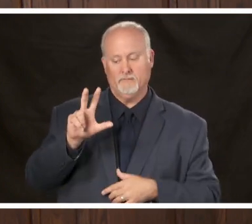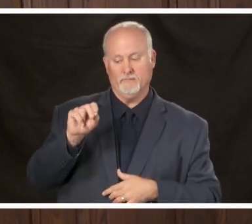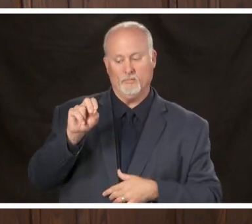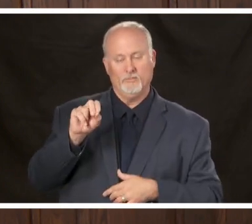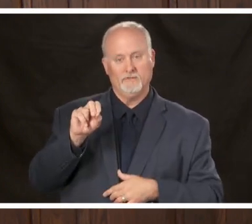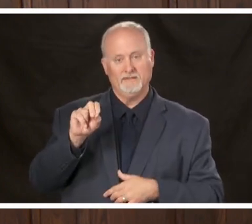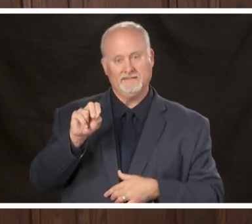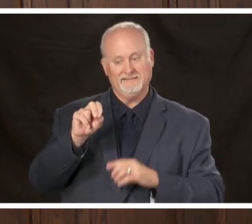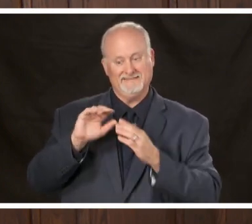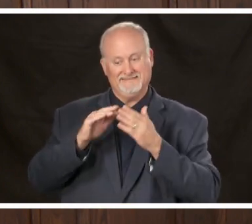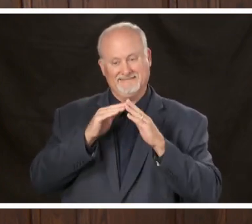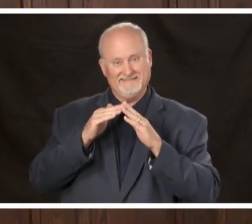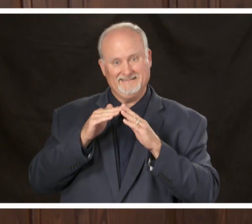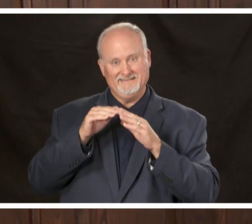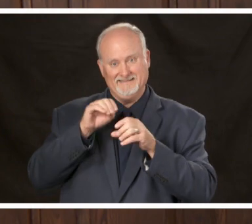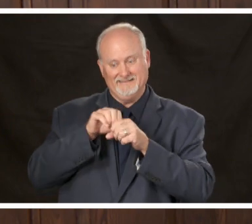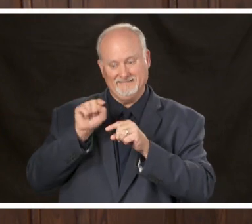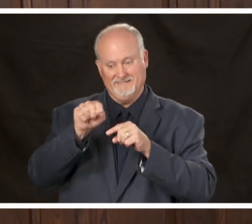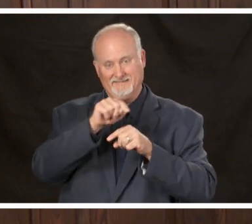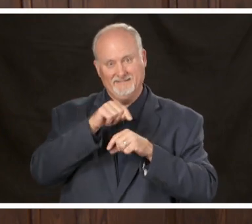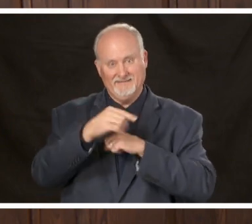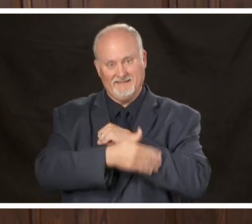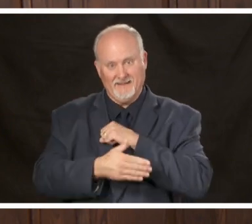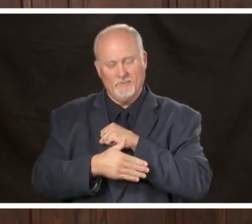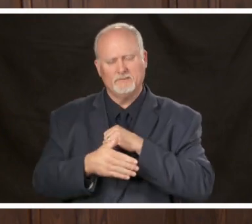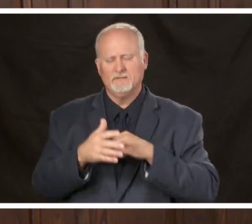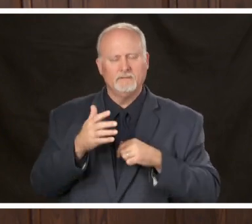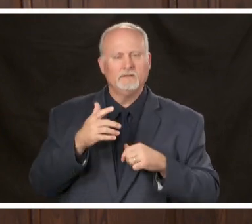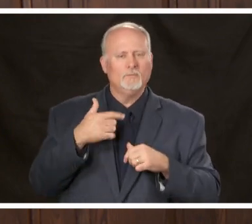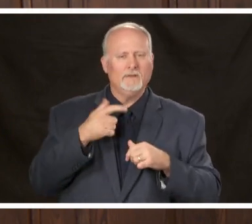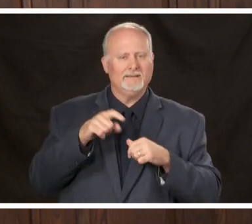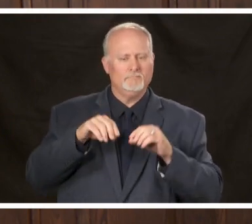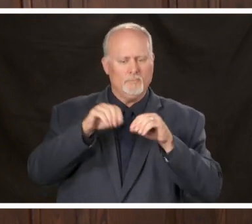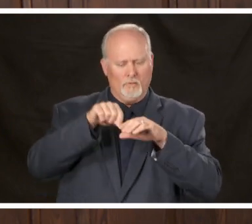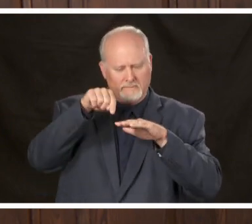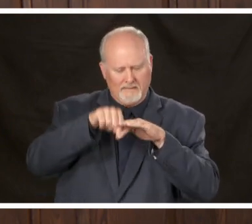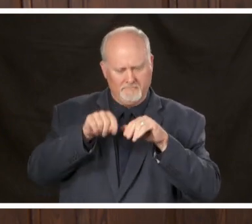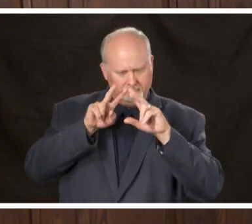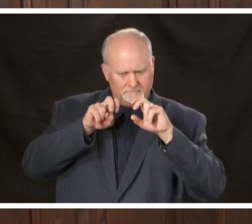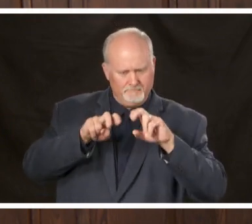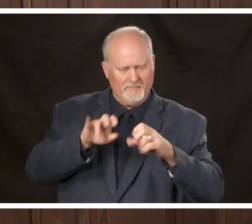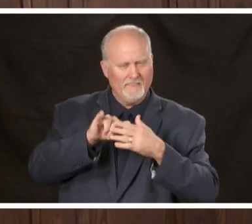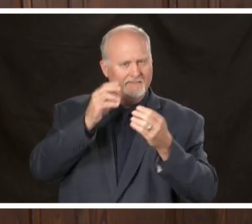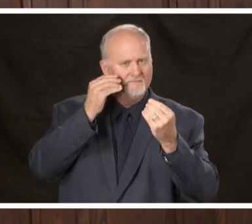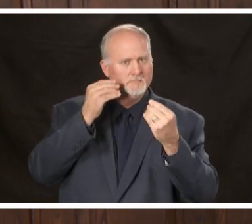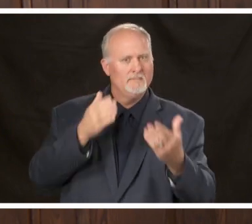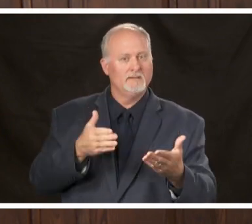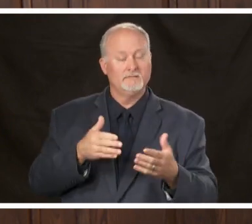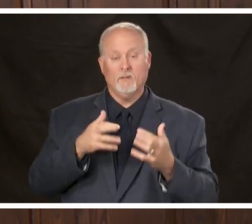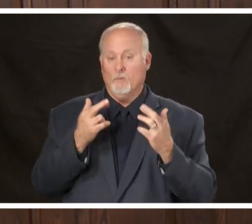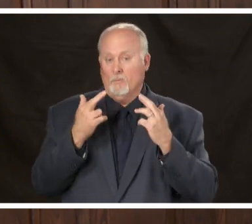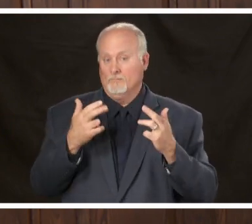each county so there's a long way to go as it relates to delving into the information that's been shared and hopefully I'll be in a position to